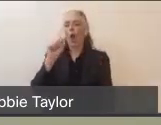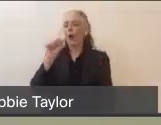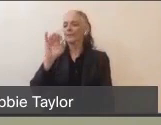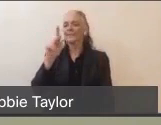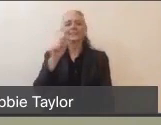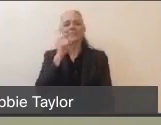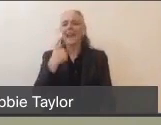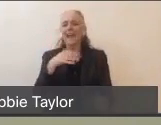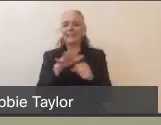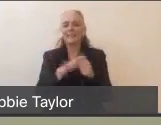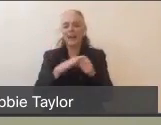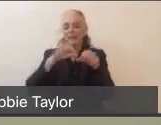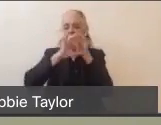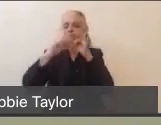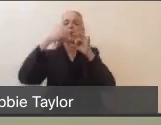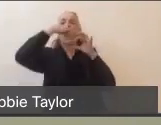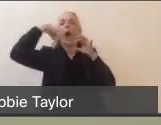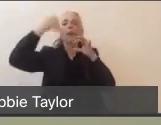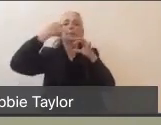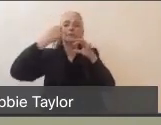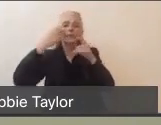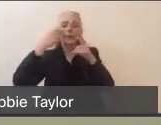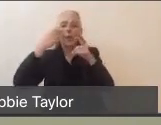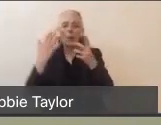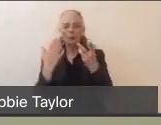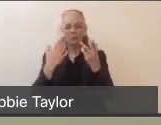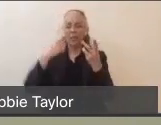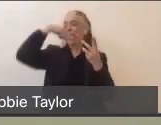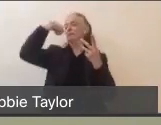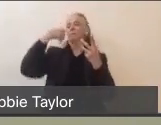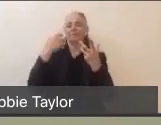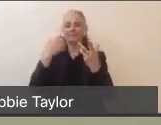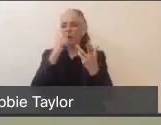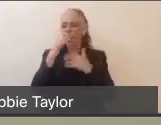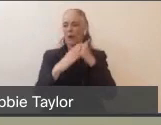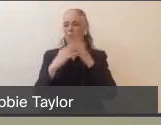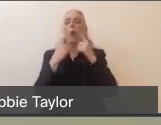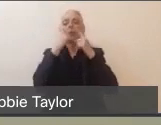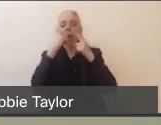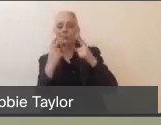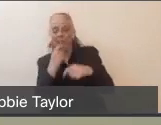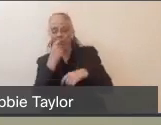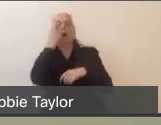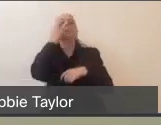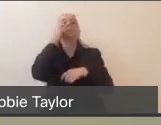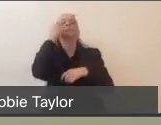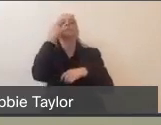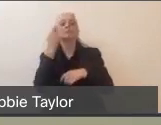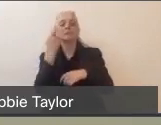where we stick those uncomfortable swabs up your nose to test. And those swabs were predominantly manufactured